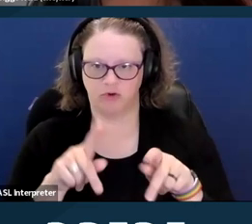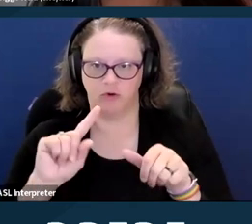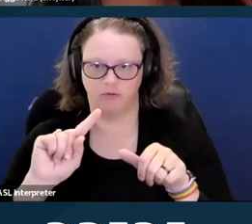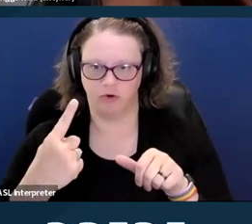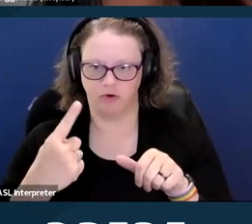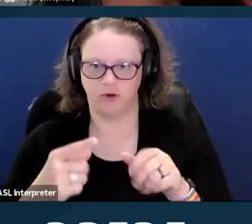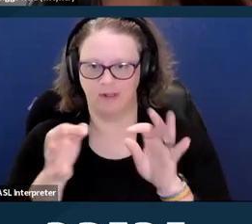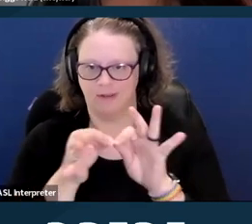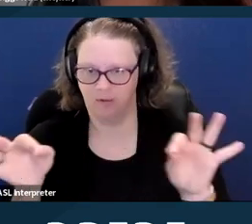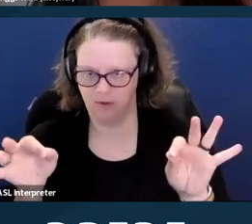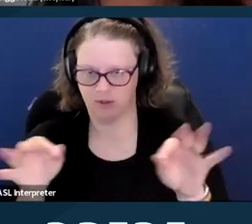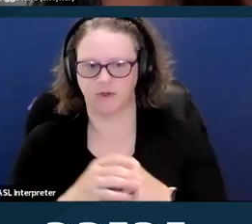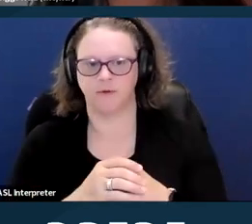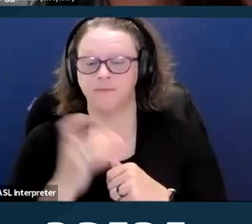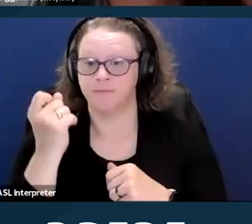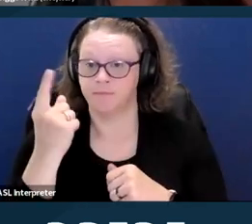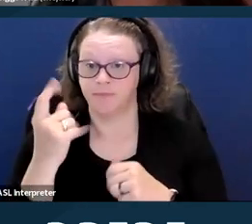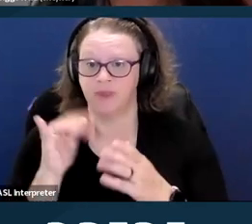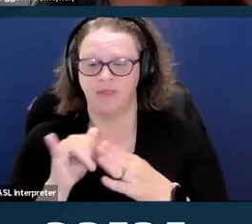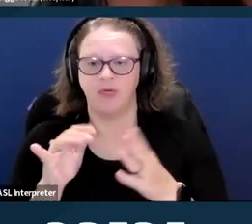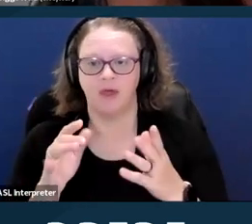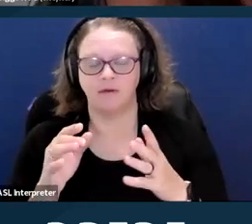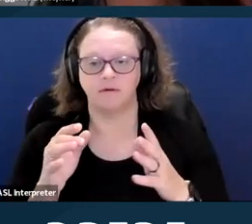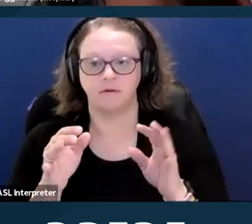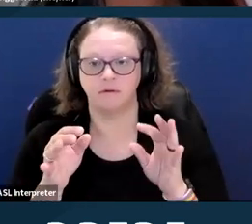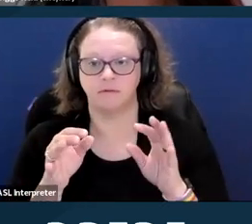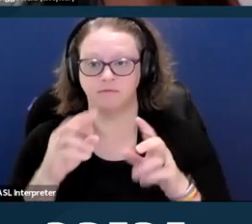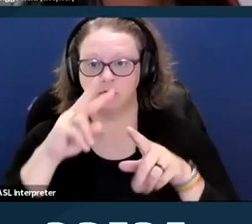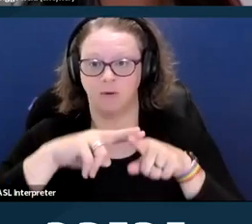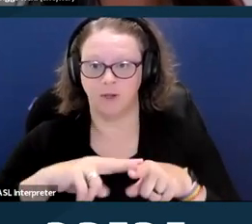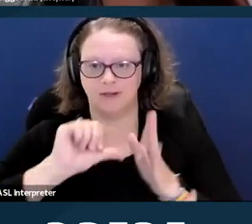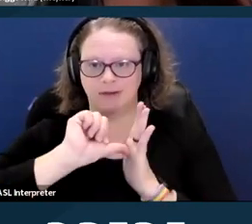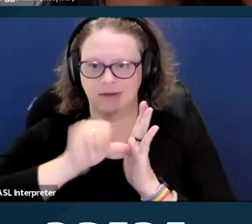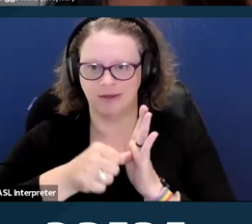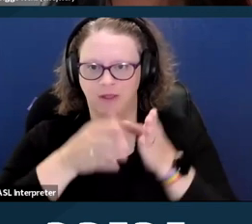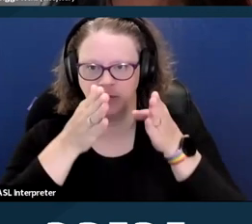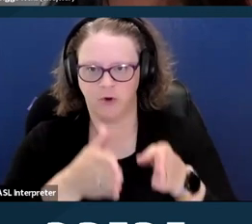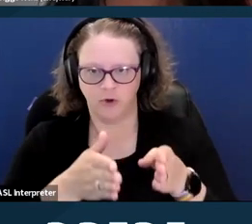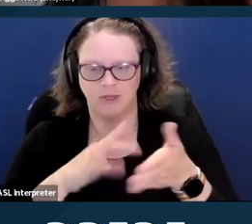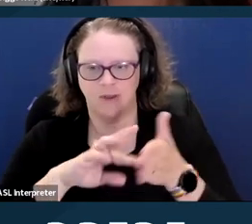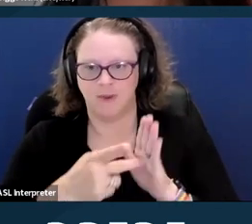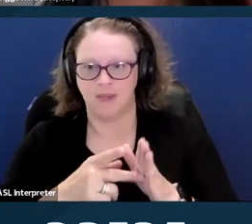This terminology, it emphasizes the person and shows that a person is not defined by their disability.